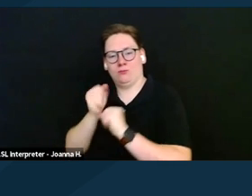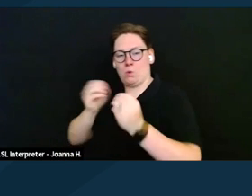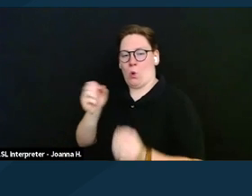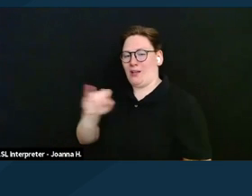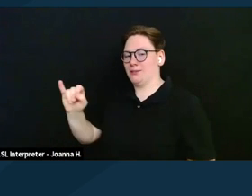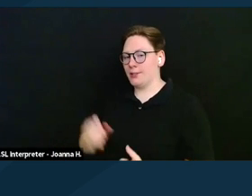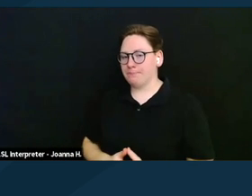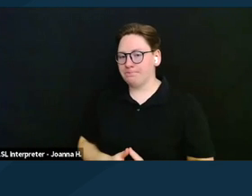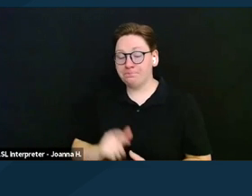Next slide.